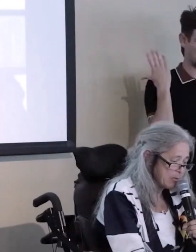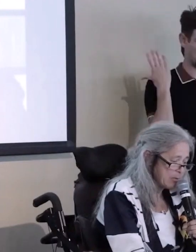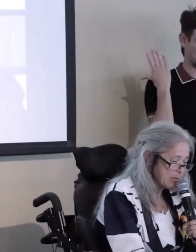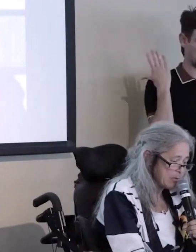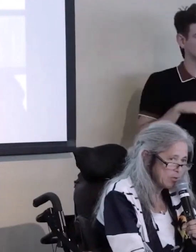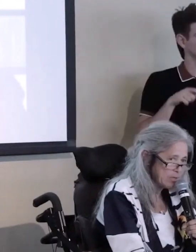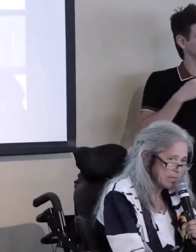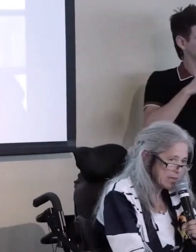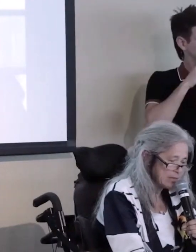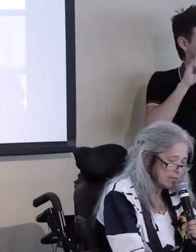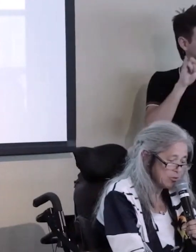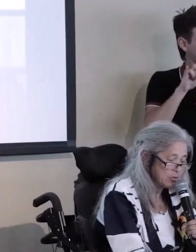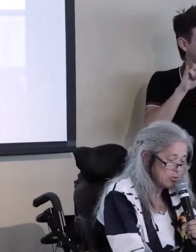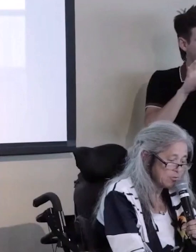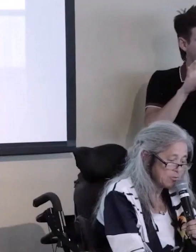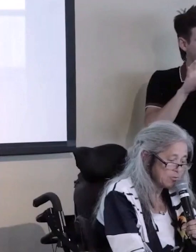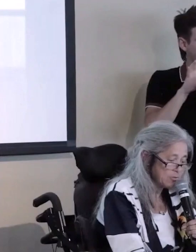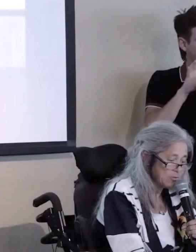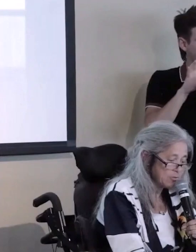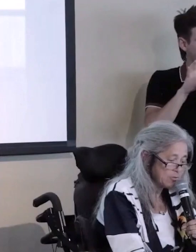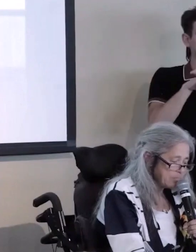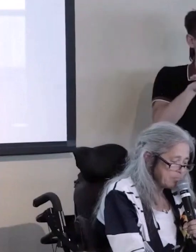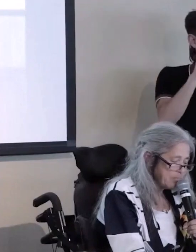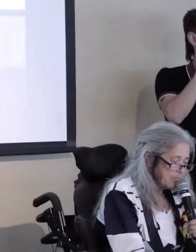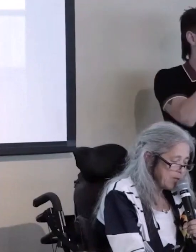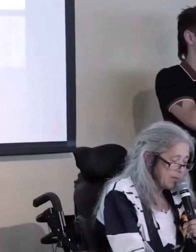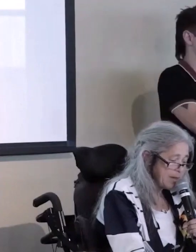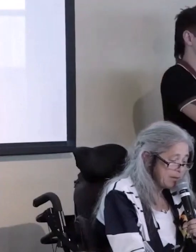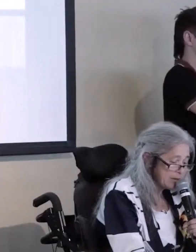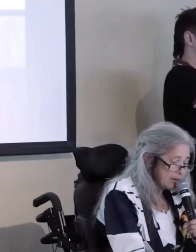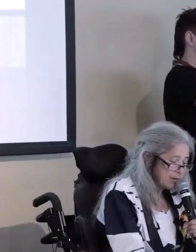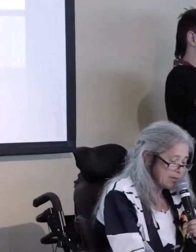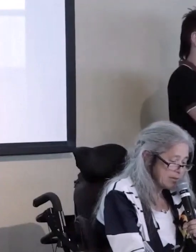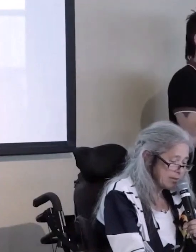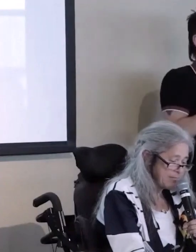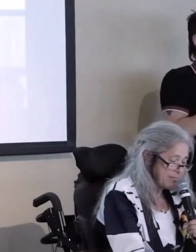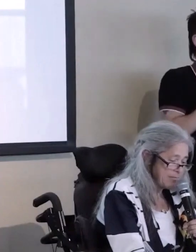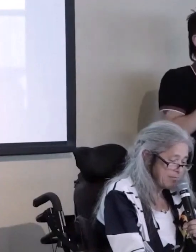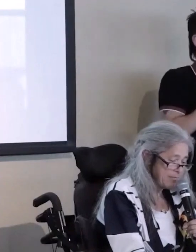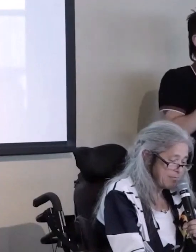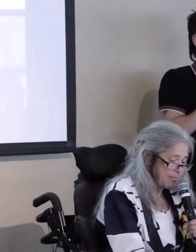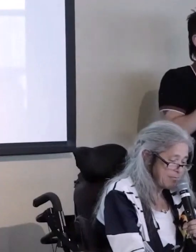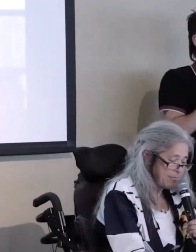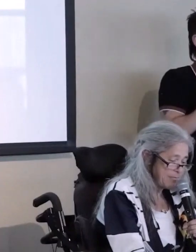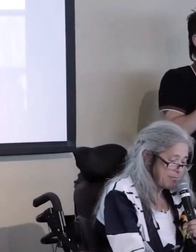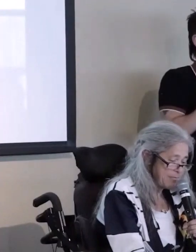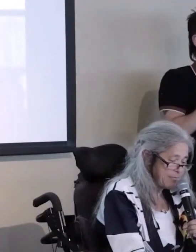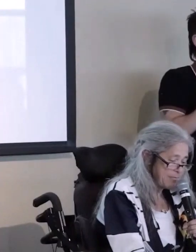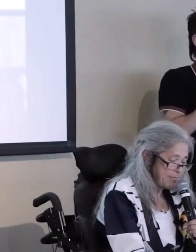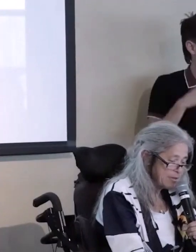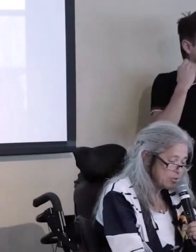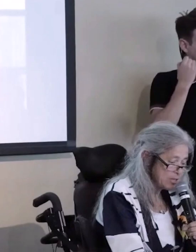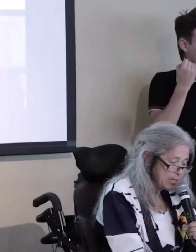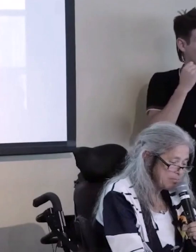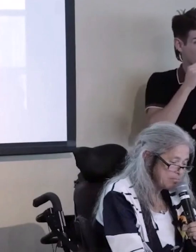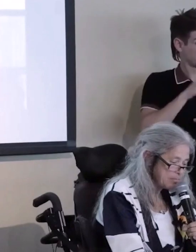to both students and teachers. Then, if that wasn't enough, she got her Ph.D.,